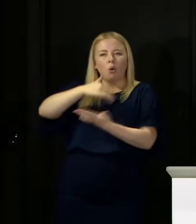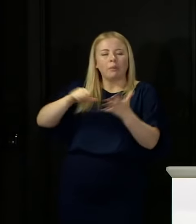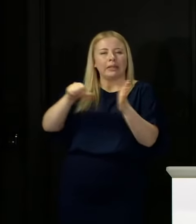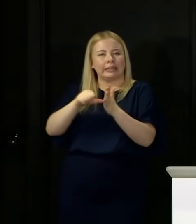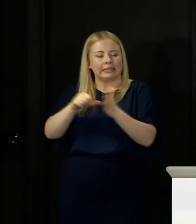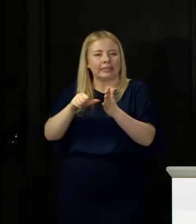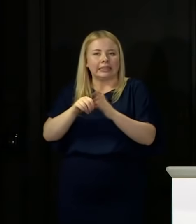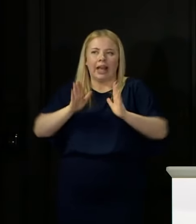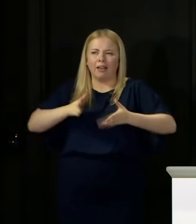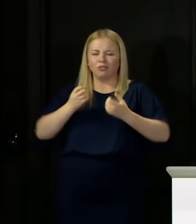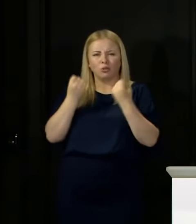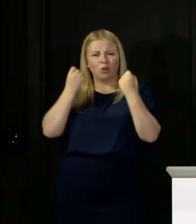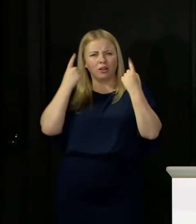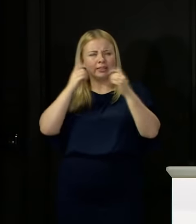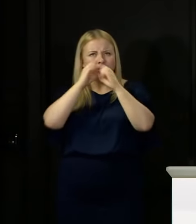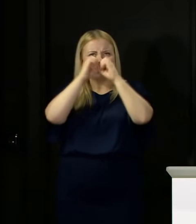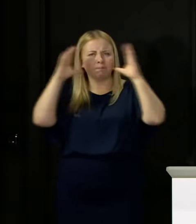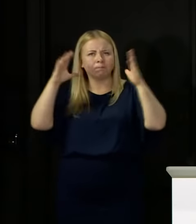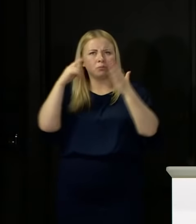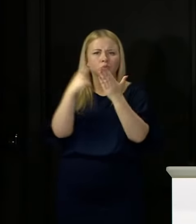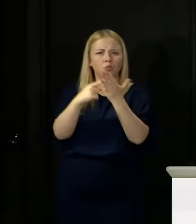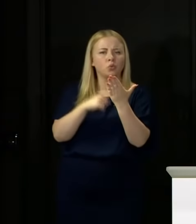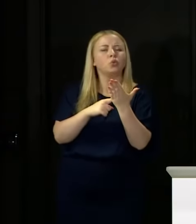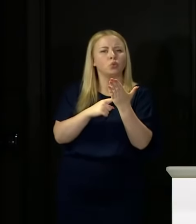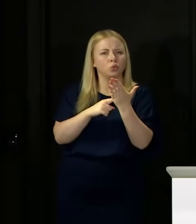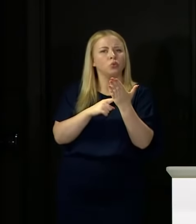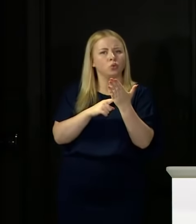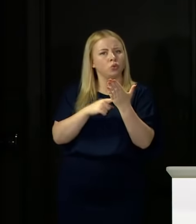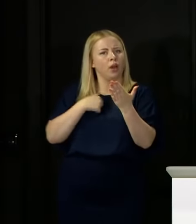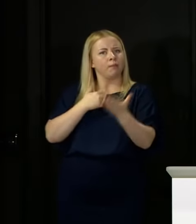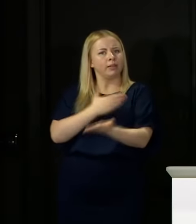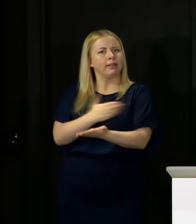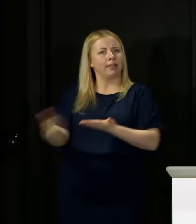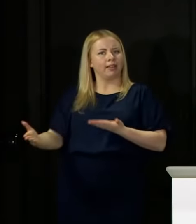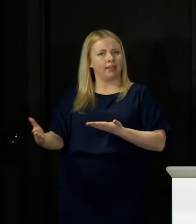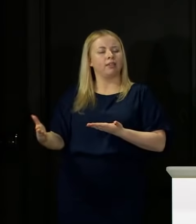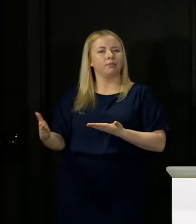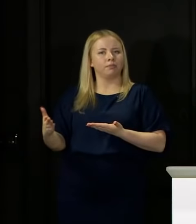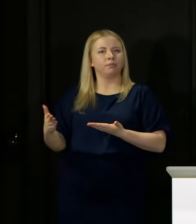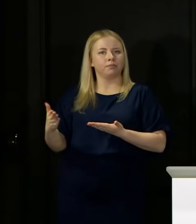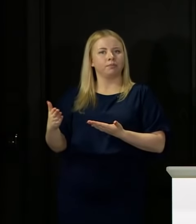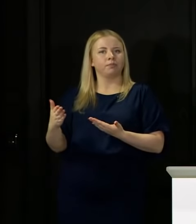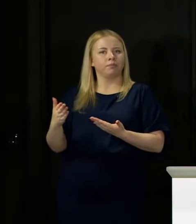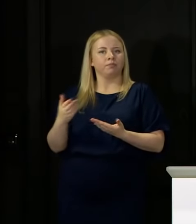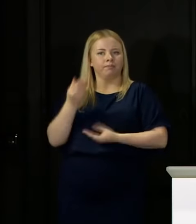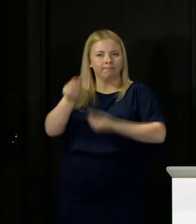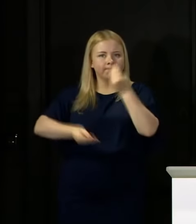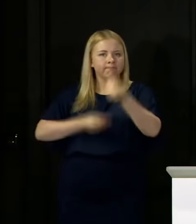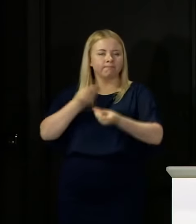we have not been used to, so I want to make that very clear and take the opportunity to do that.